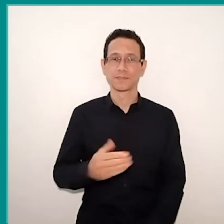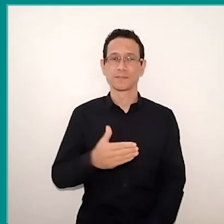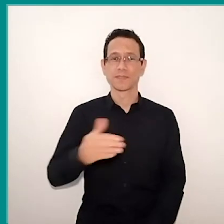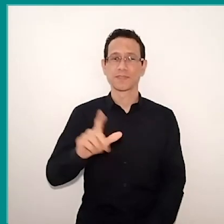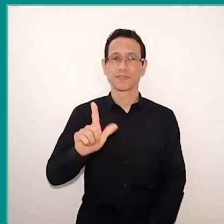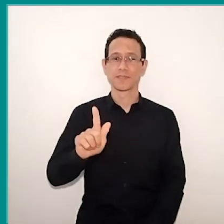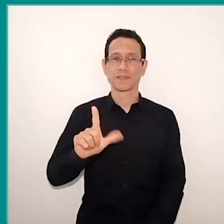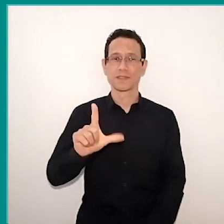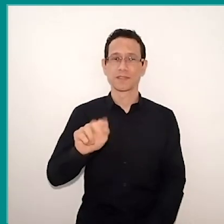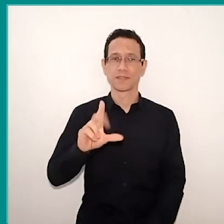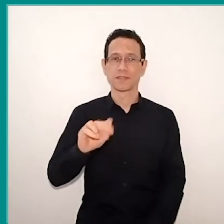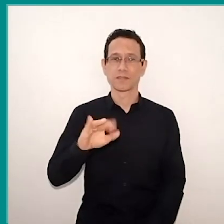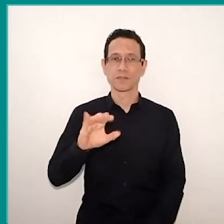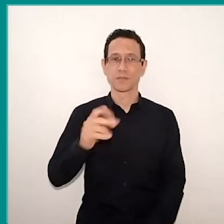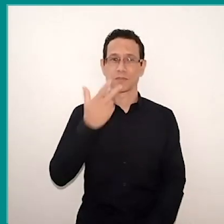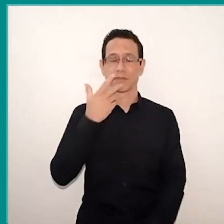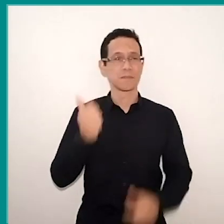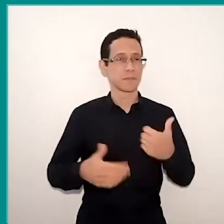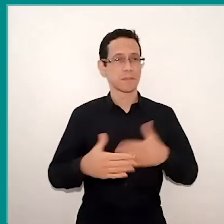that we have been playing here in our conversations a lot